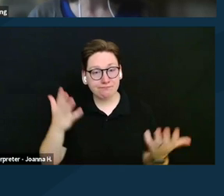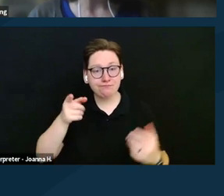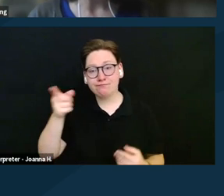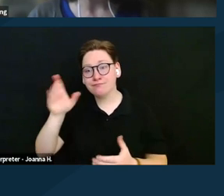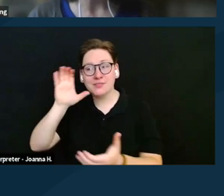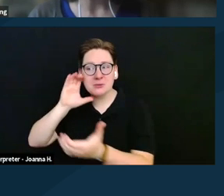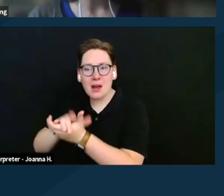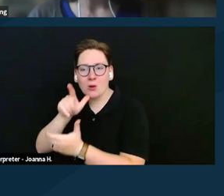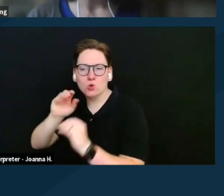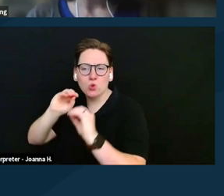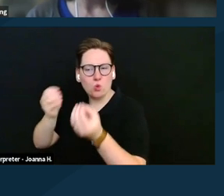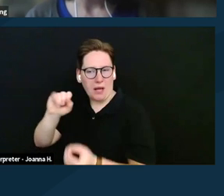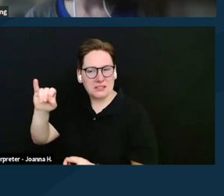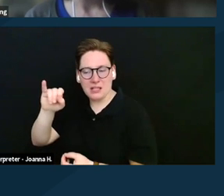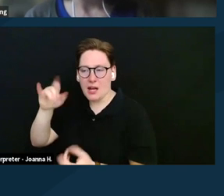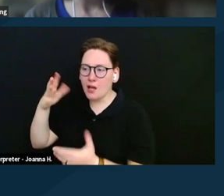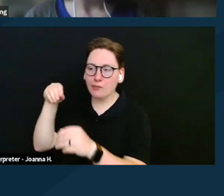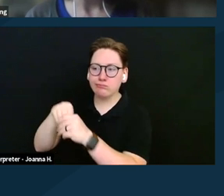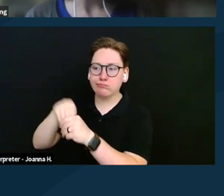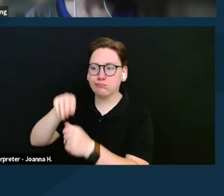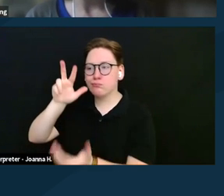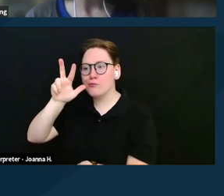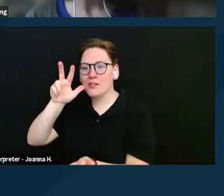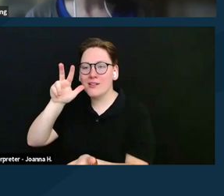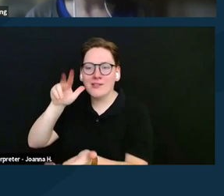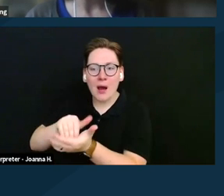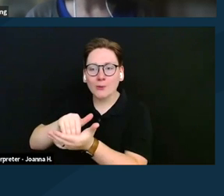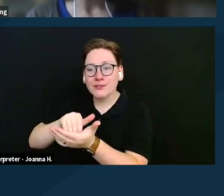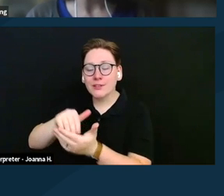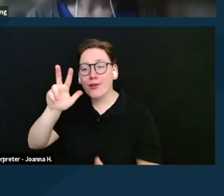$3,100 in a bank account,